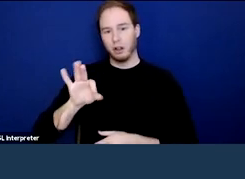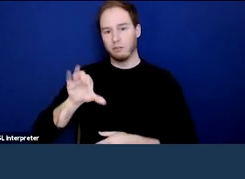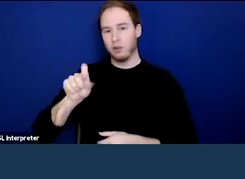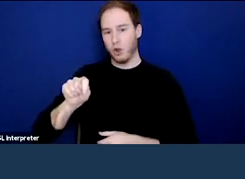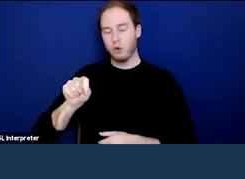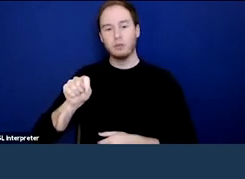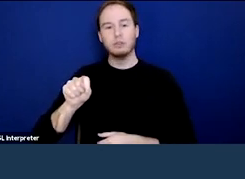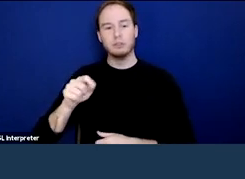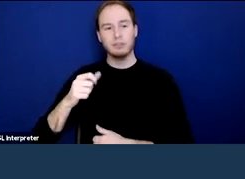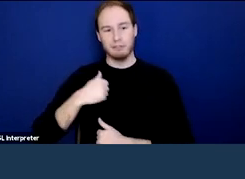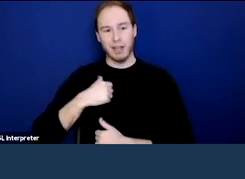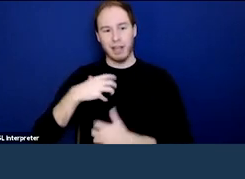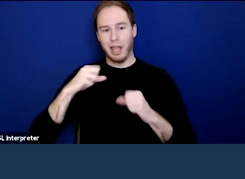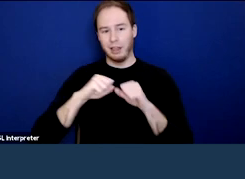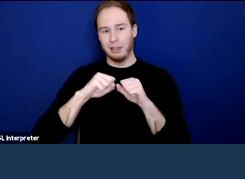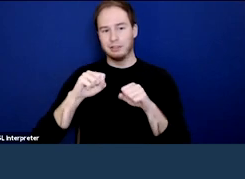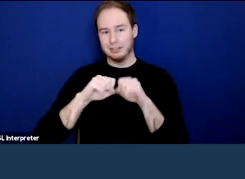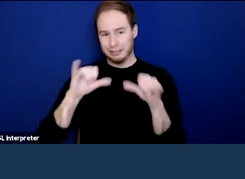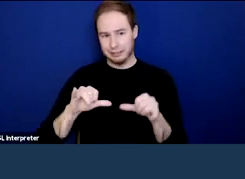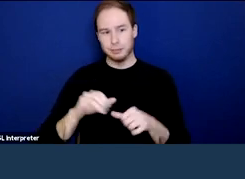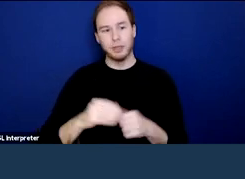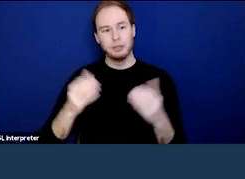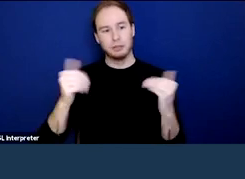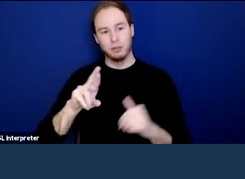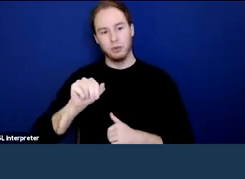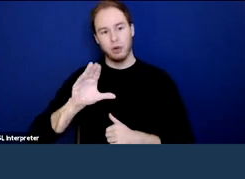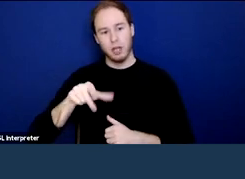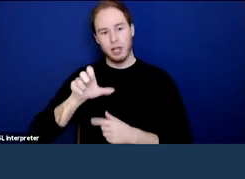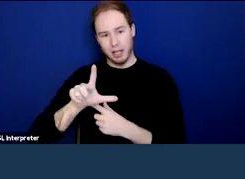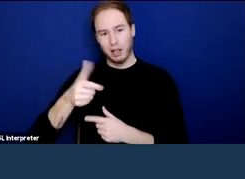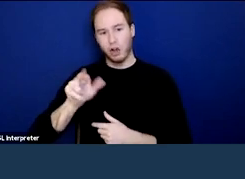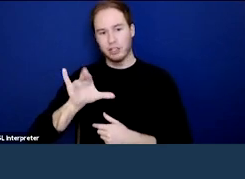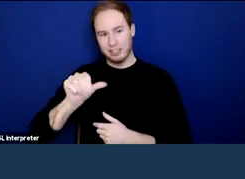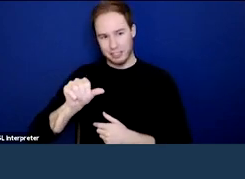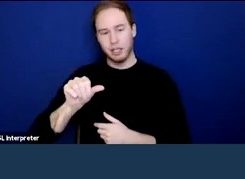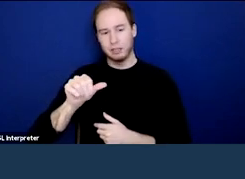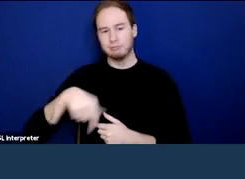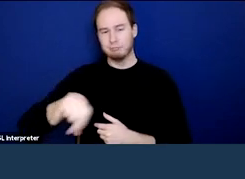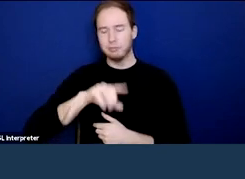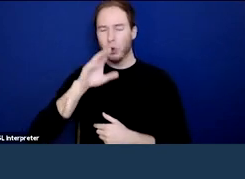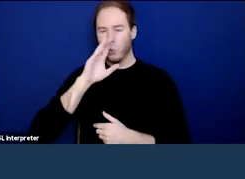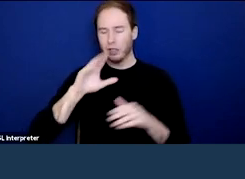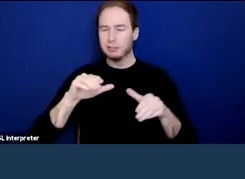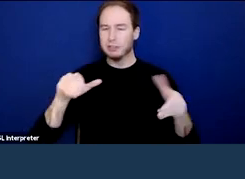And Racquel Garcia, the CEO of HardBeauty. So, you will get to know them a lot more throughout this presentation.